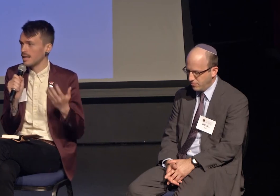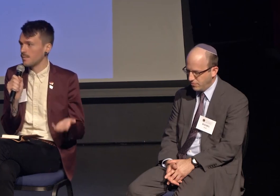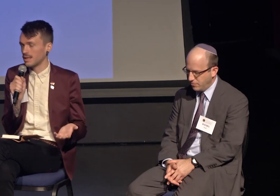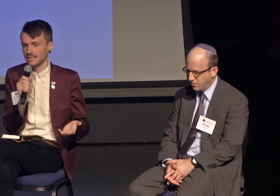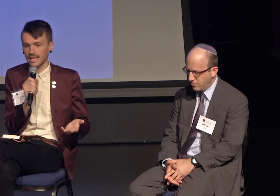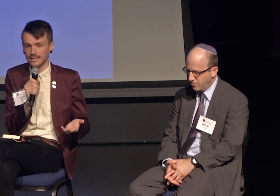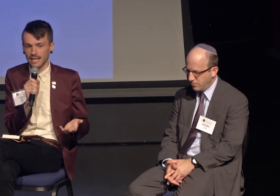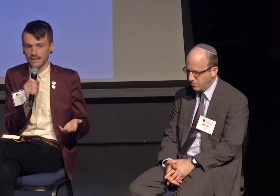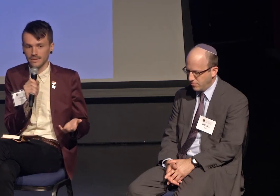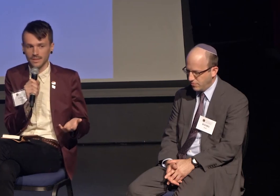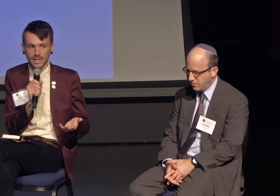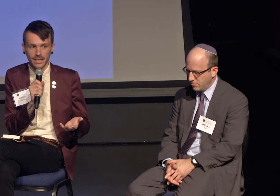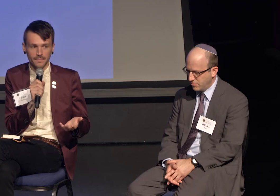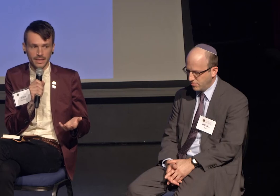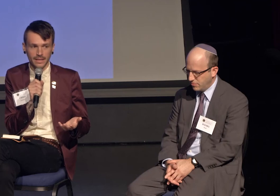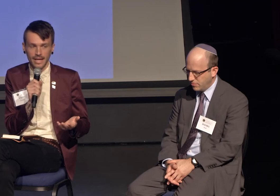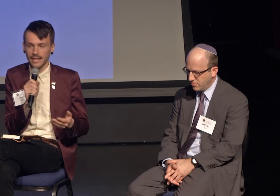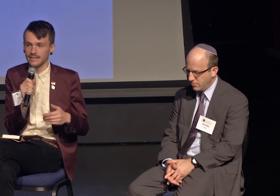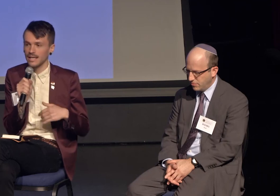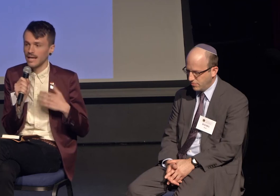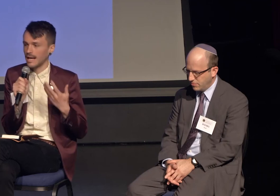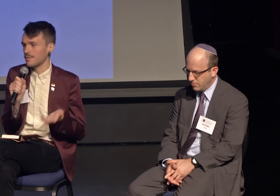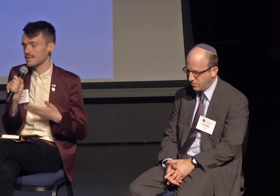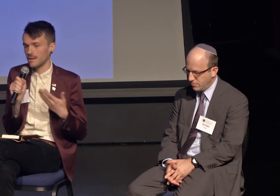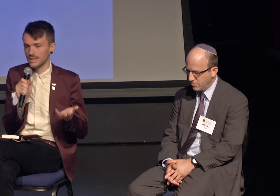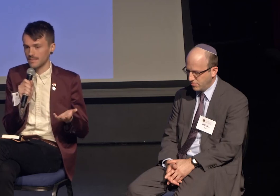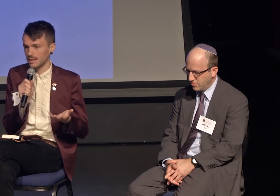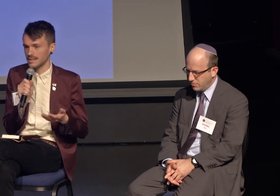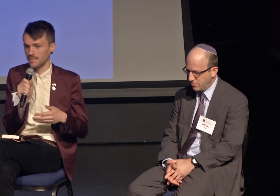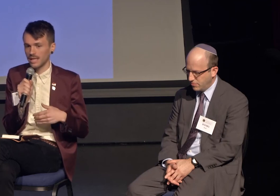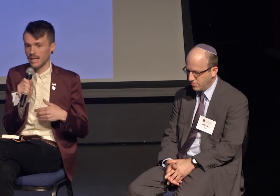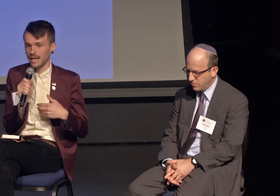He wanted to get together to meet up and connect. I was nervous about this meeting.